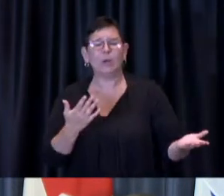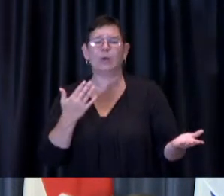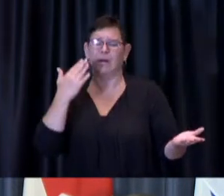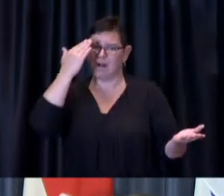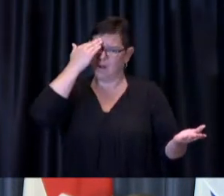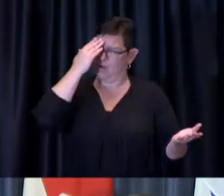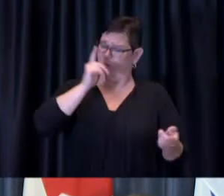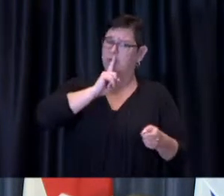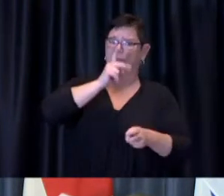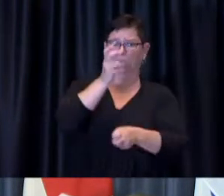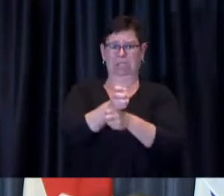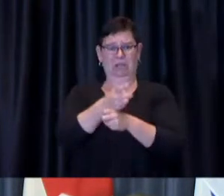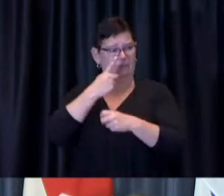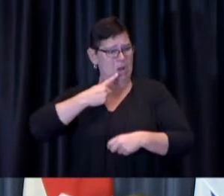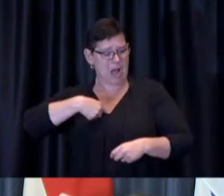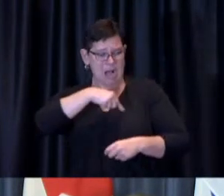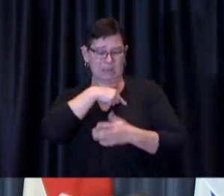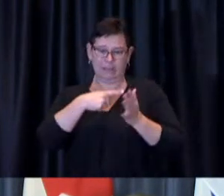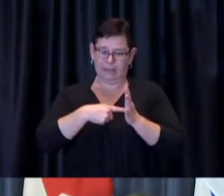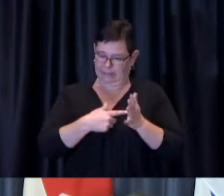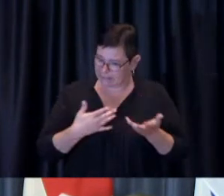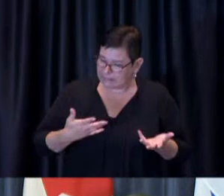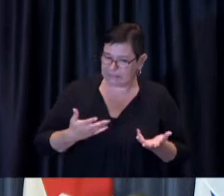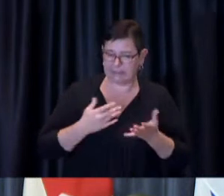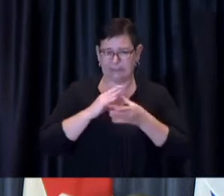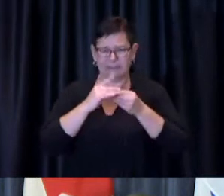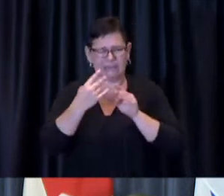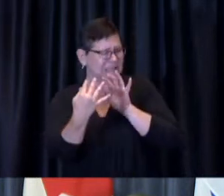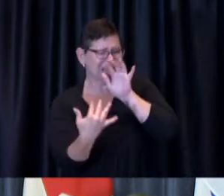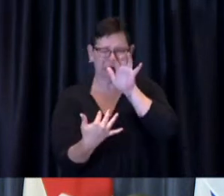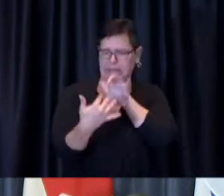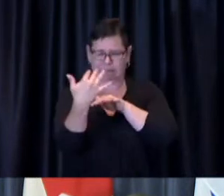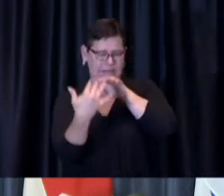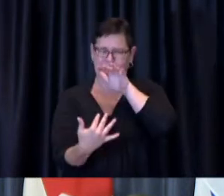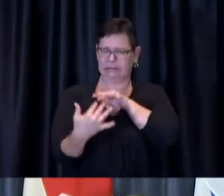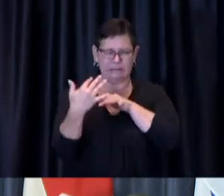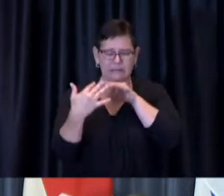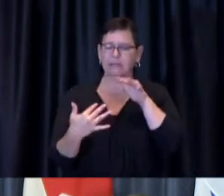what we were trying to explain because there was some degree of inconsistency at times